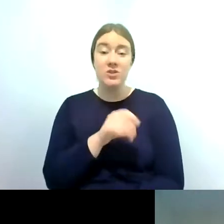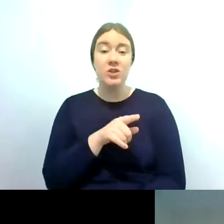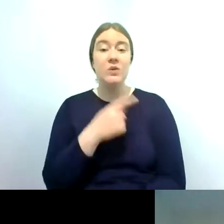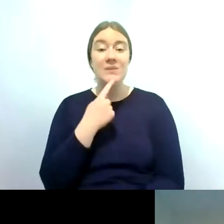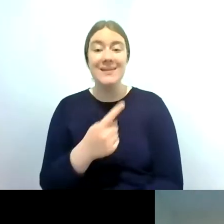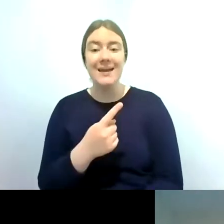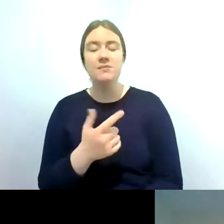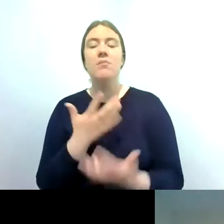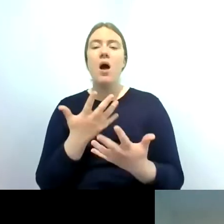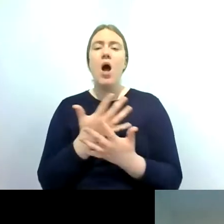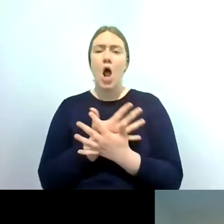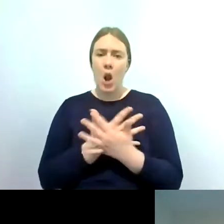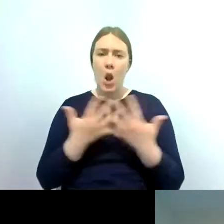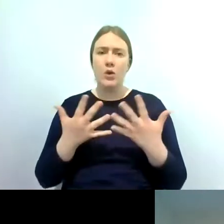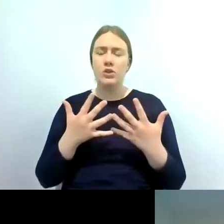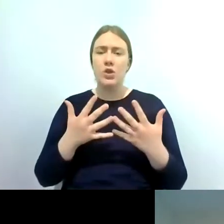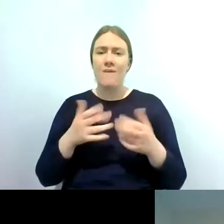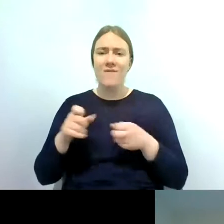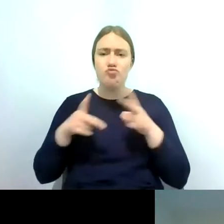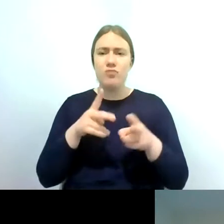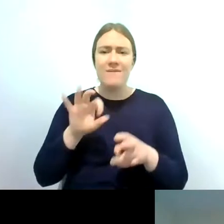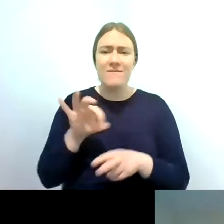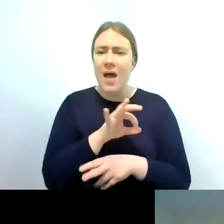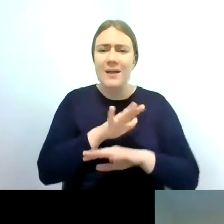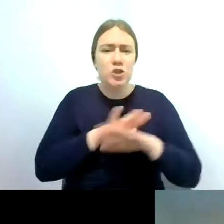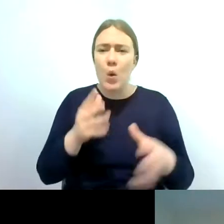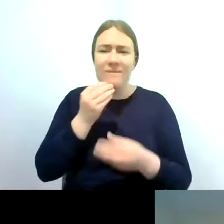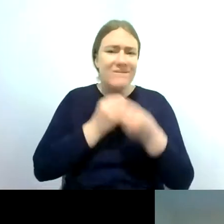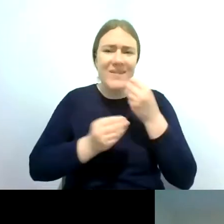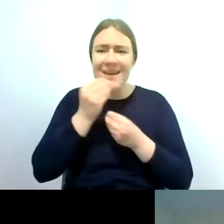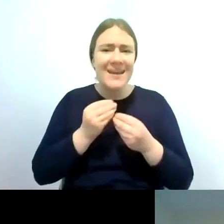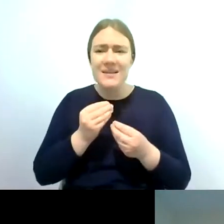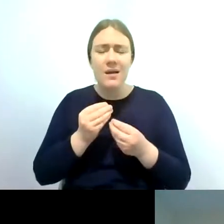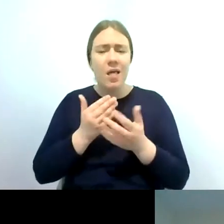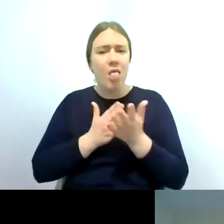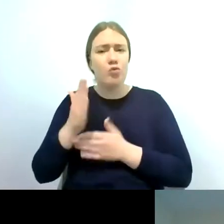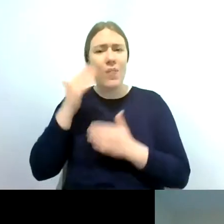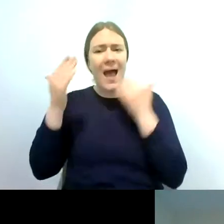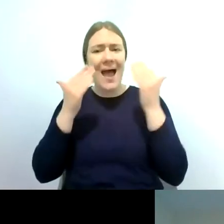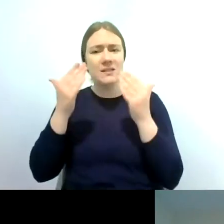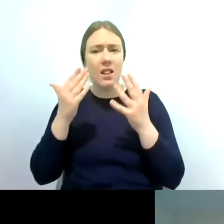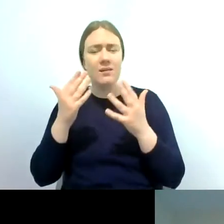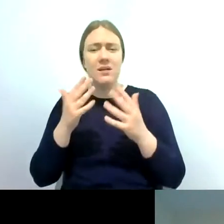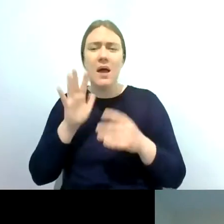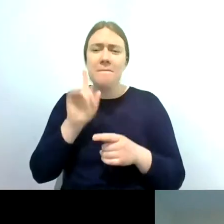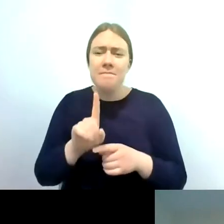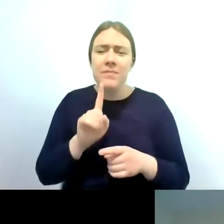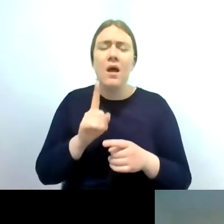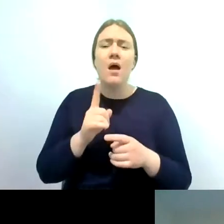don't feed when they're in their adult form what do they feed on in their larval stage do you know